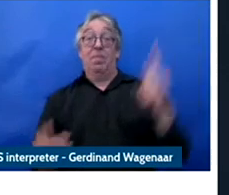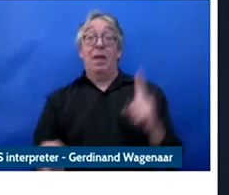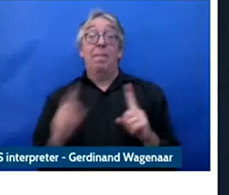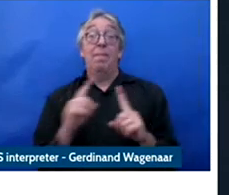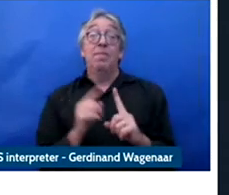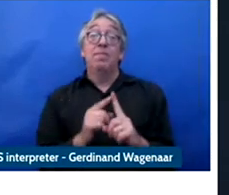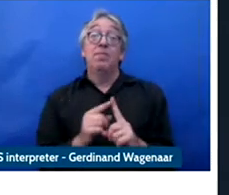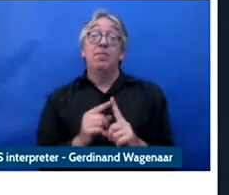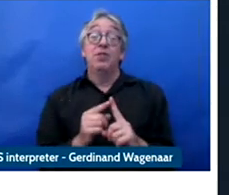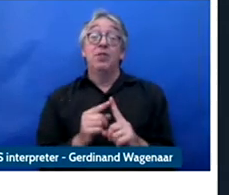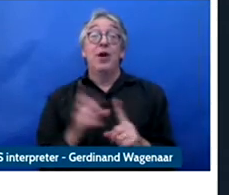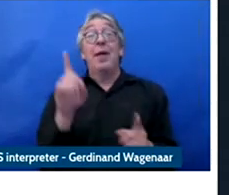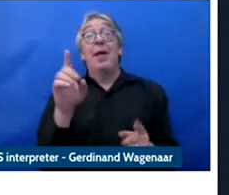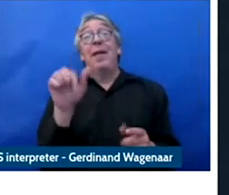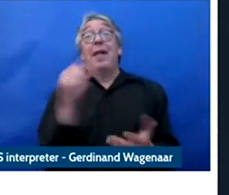impact of that identification.